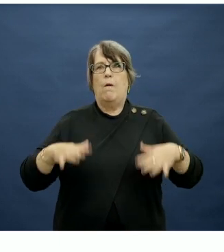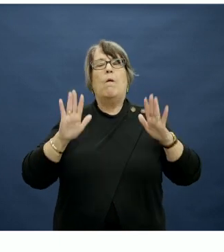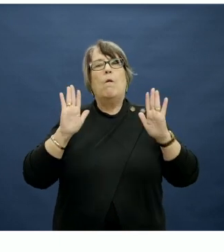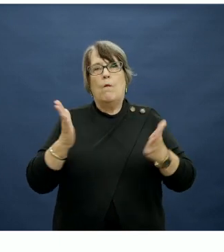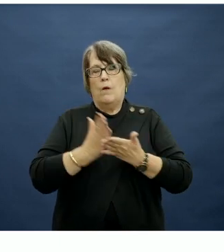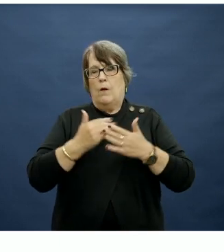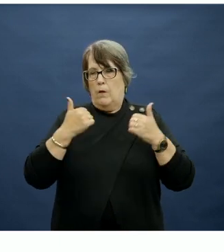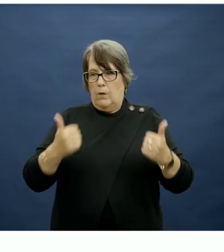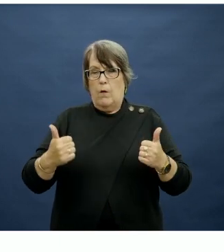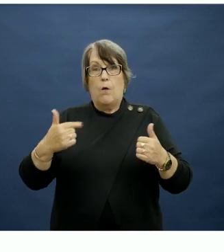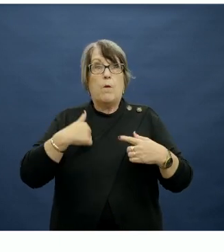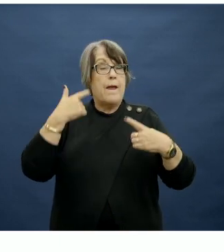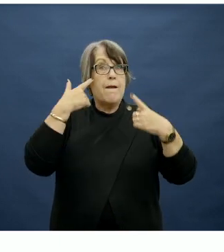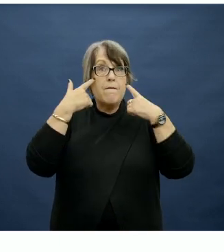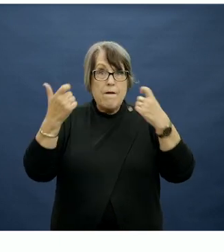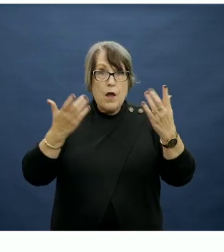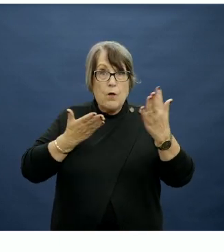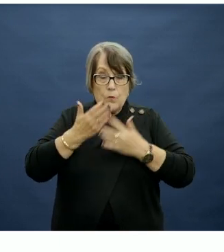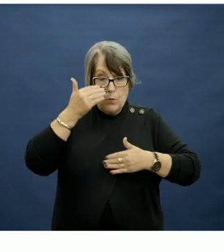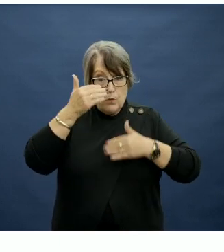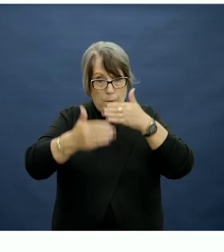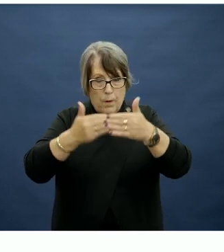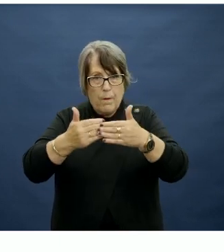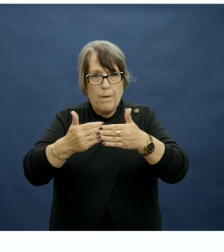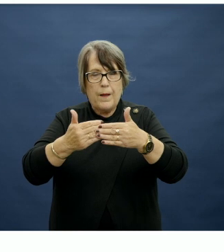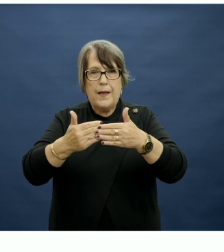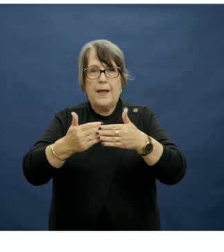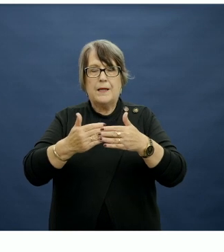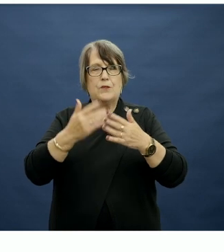And what we really discovered through this process is that the idea of reimagining school